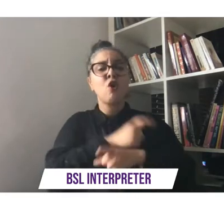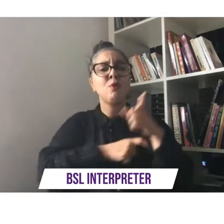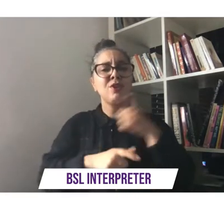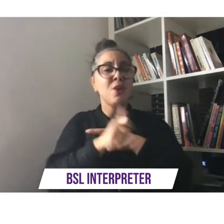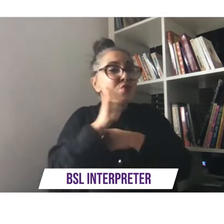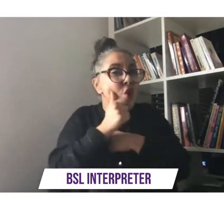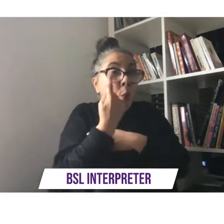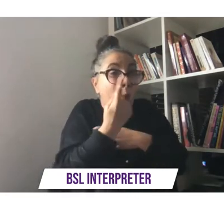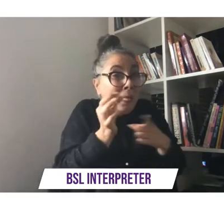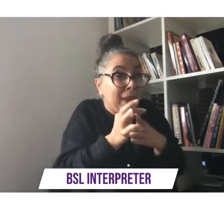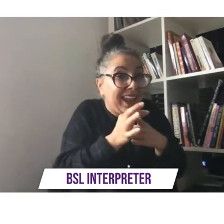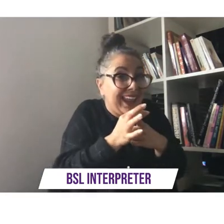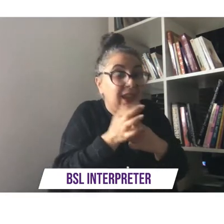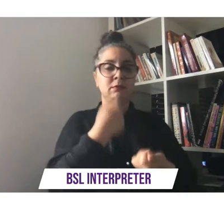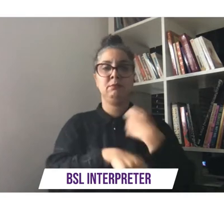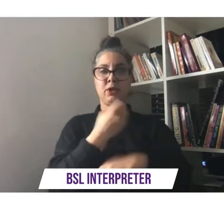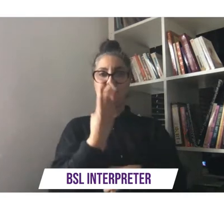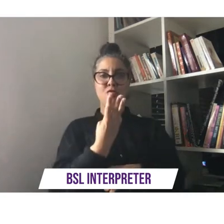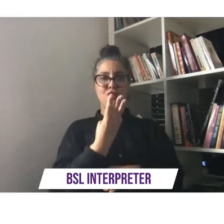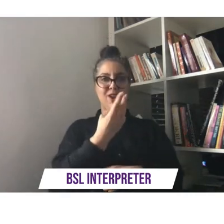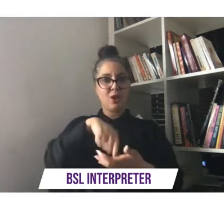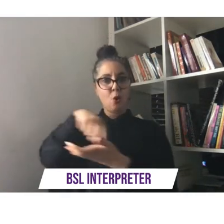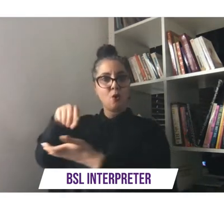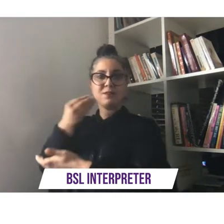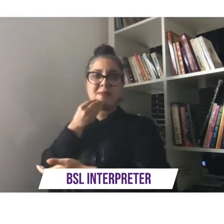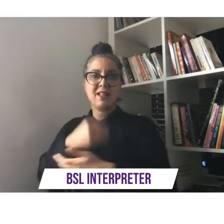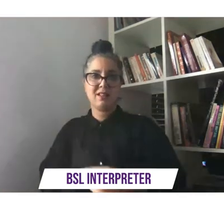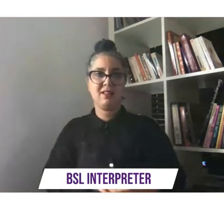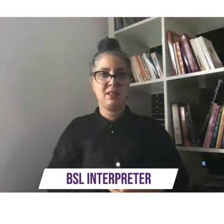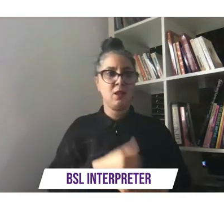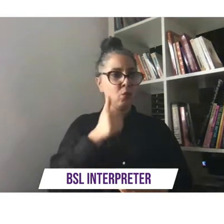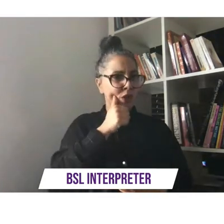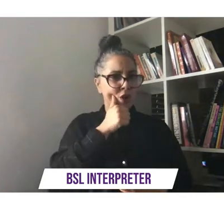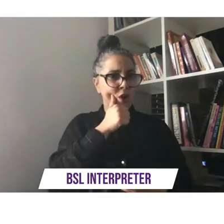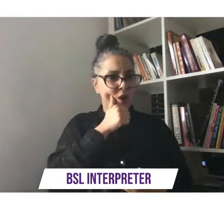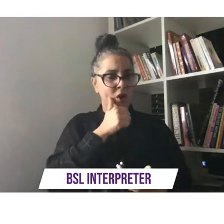into three course meals know how to repurpose things that others will call trash and turn them